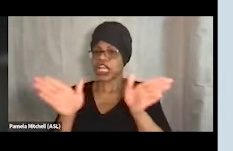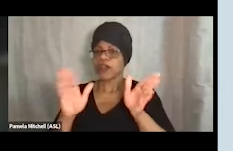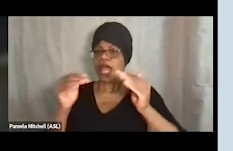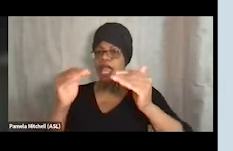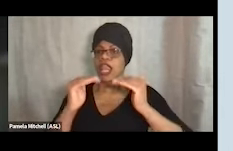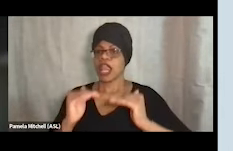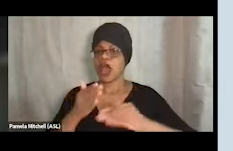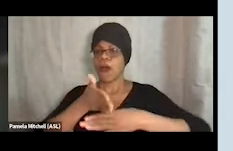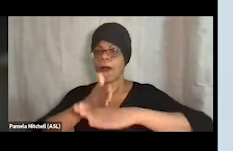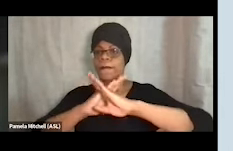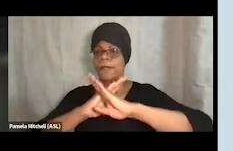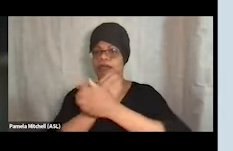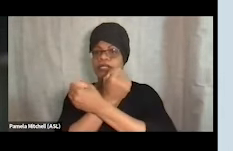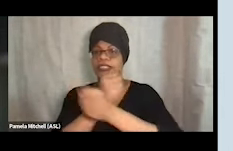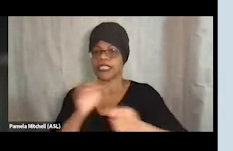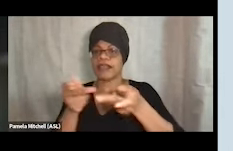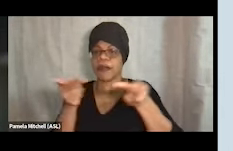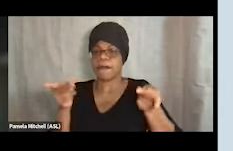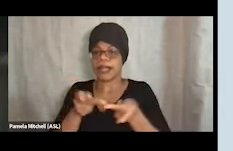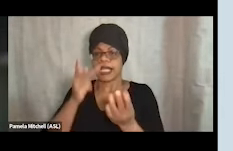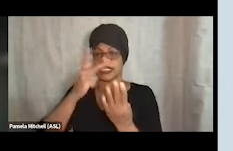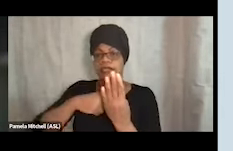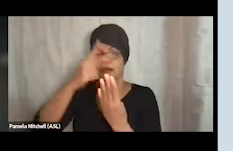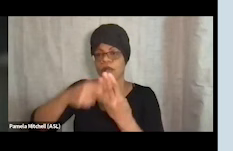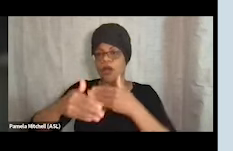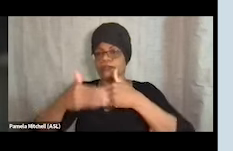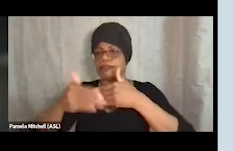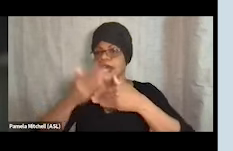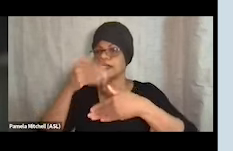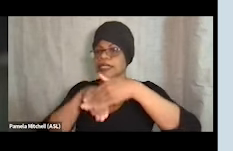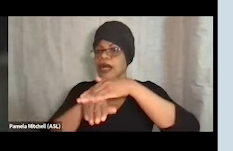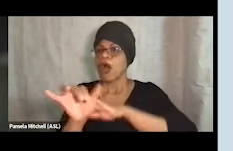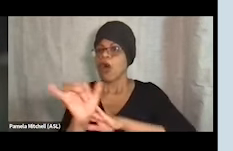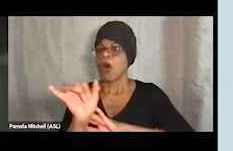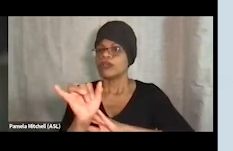or any low-barrier program is a program that's easy to enter and that is easy to stay in.